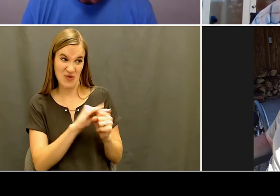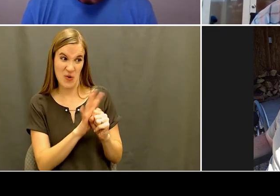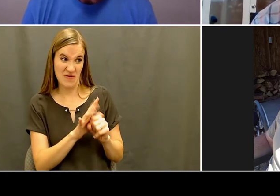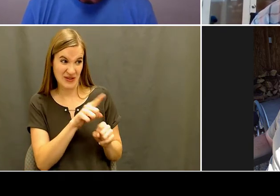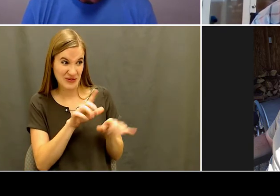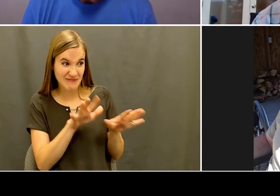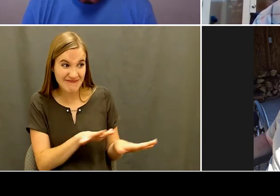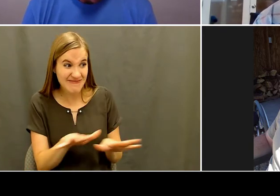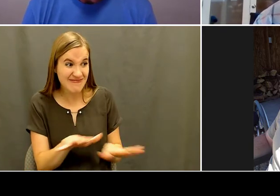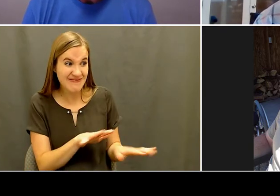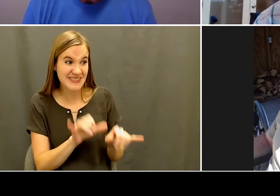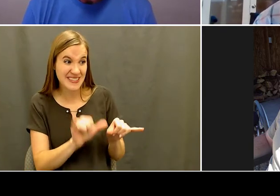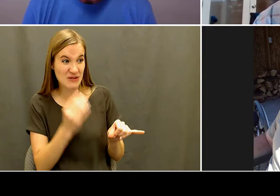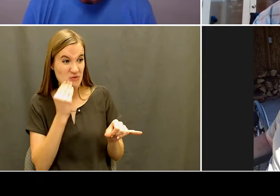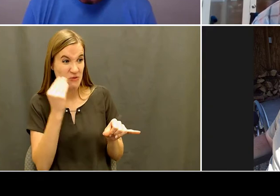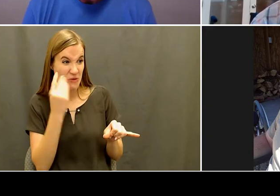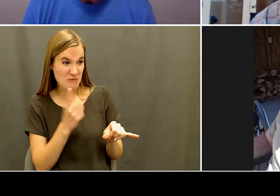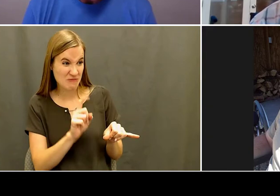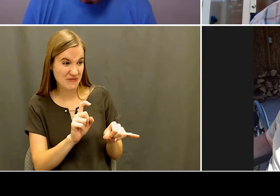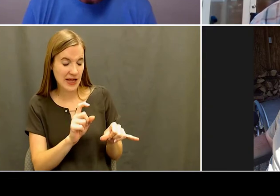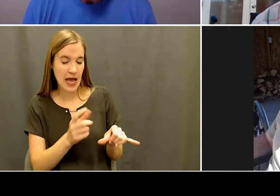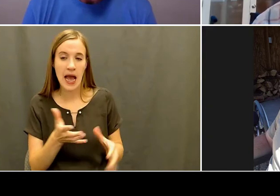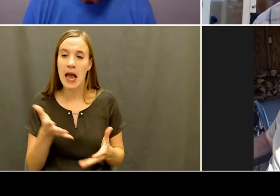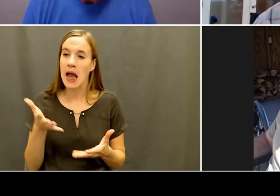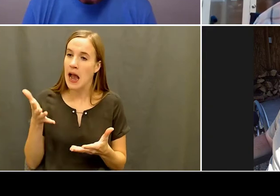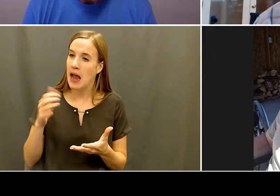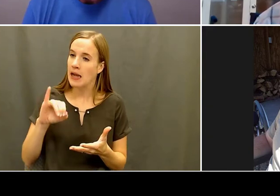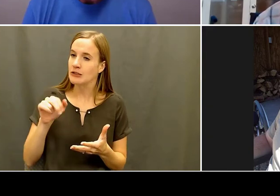Jeremy: So for our viewing audience, we have been joining